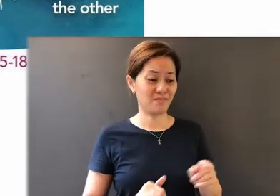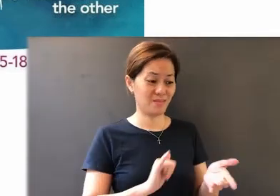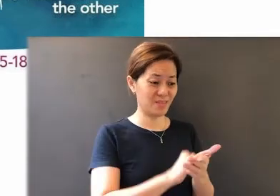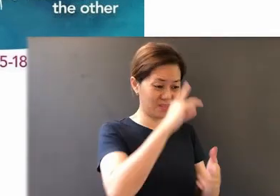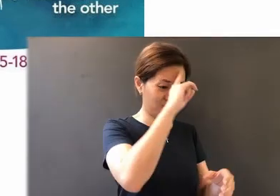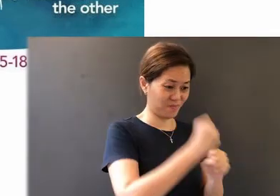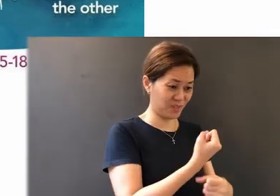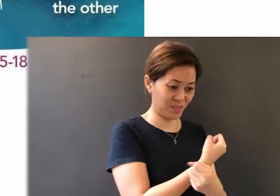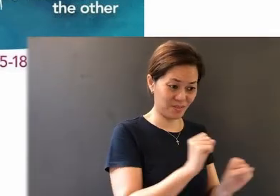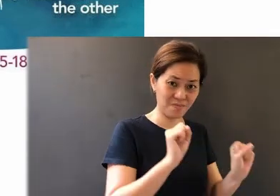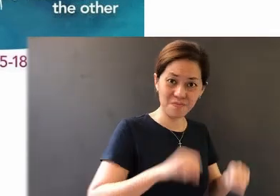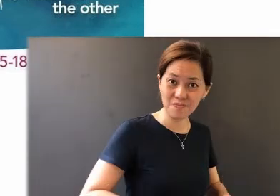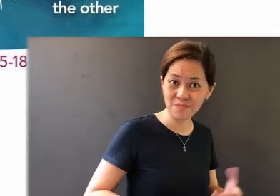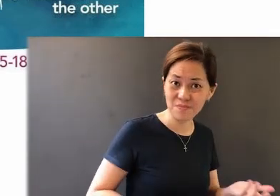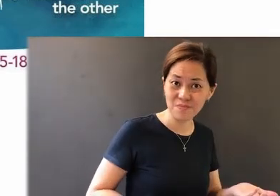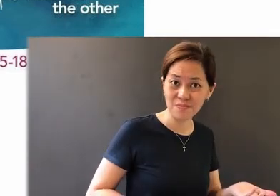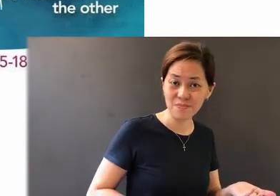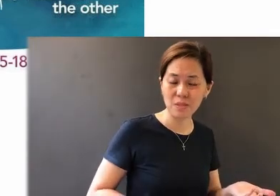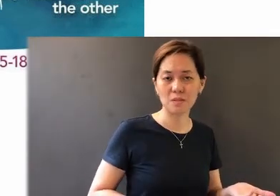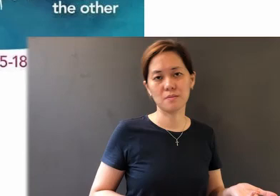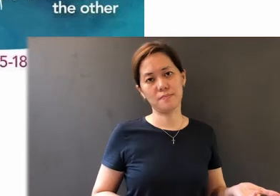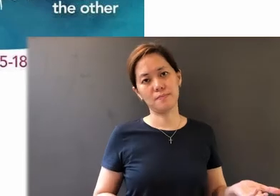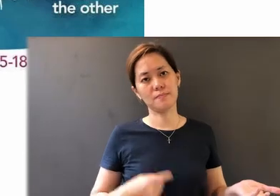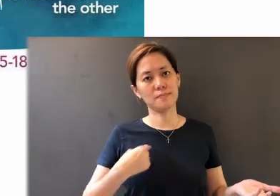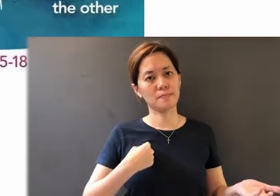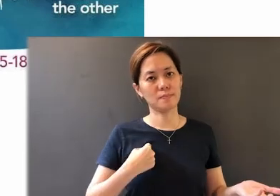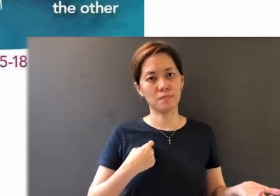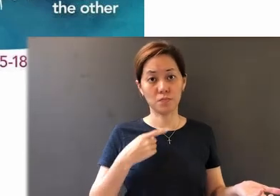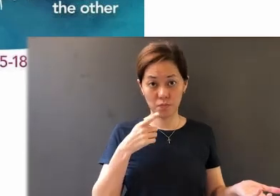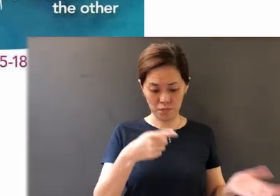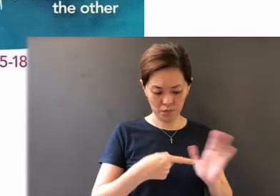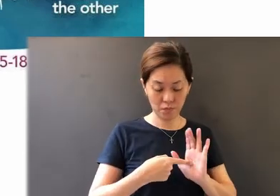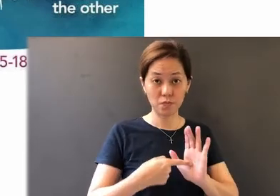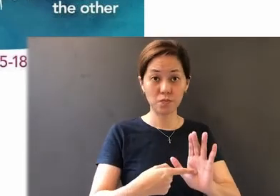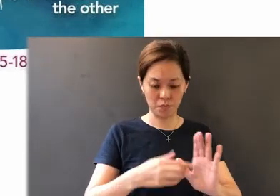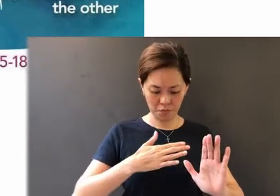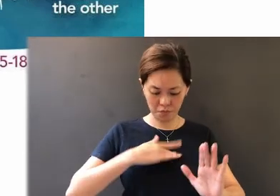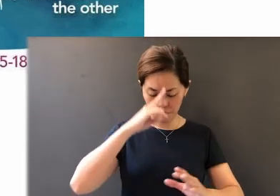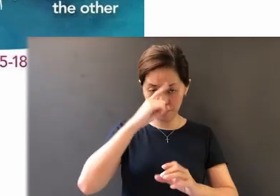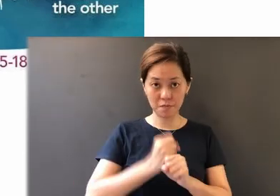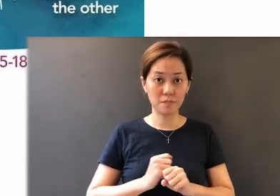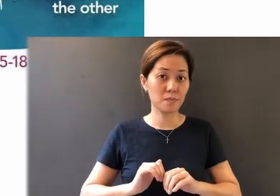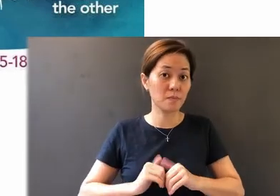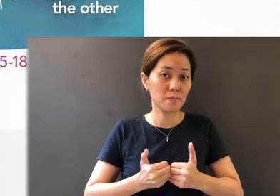him?...But I will show you my faith by my